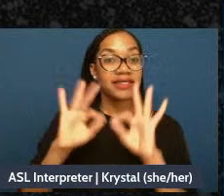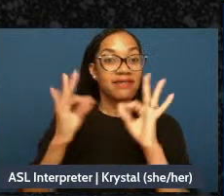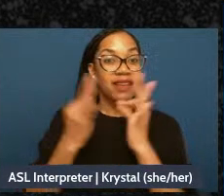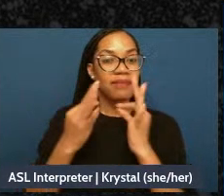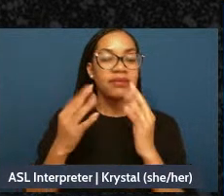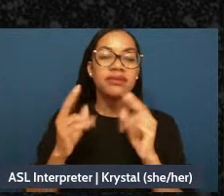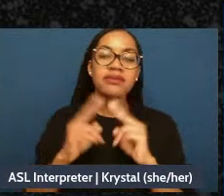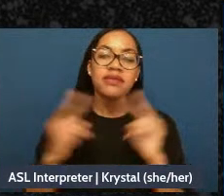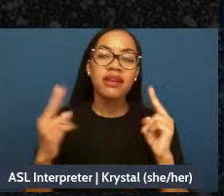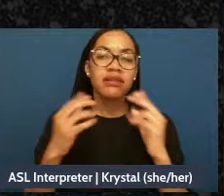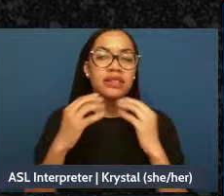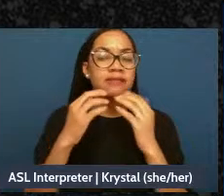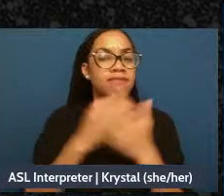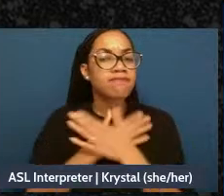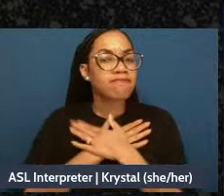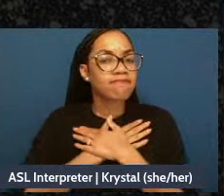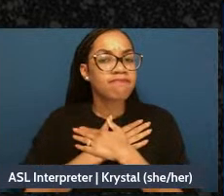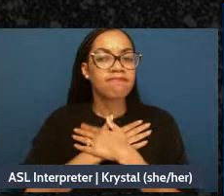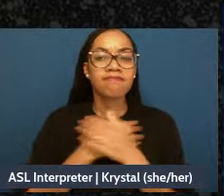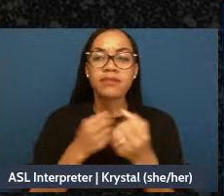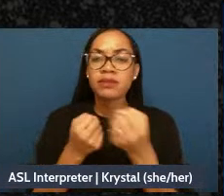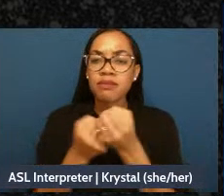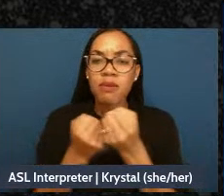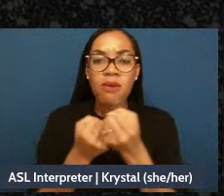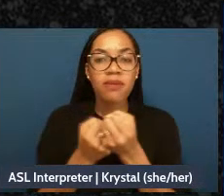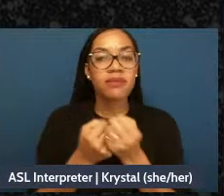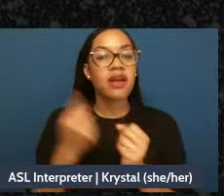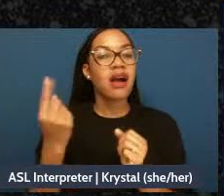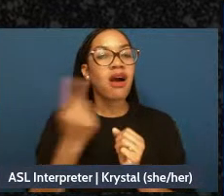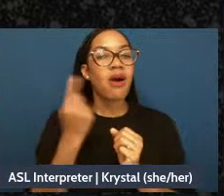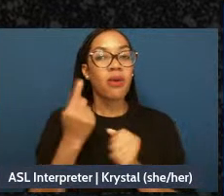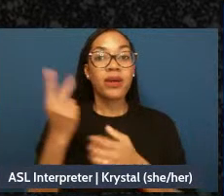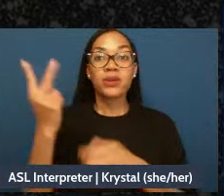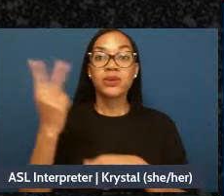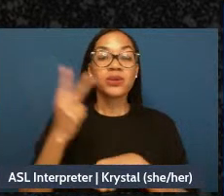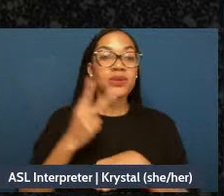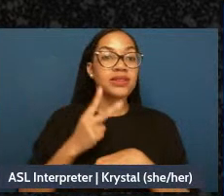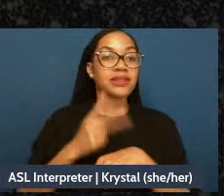they make a point to get together at least twice a week and they share a meal and watch a movie and